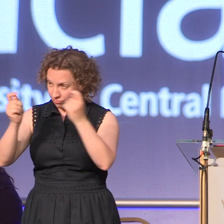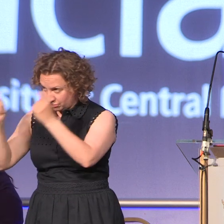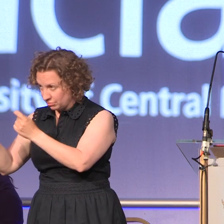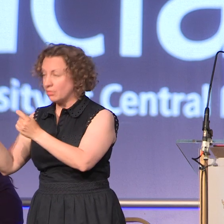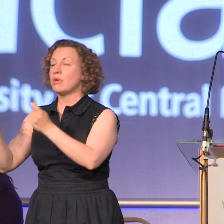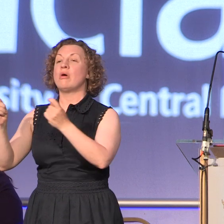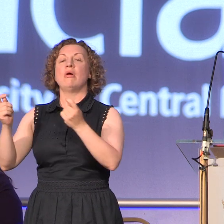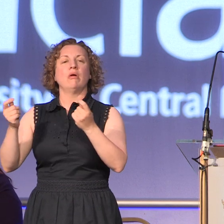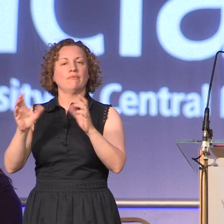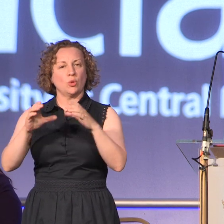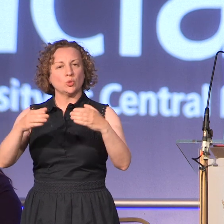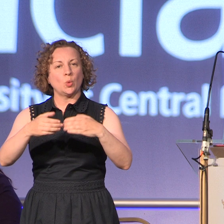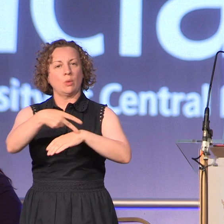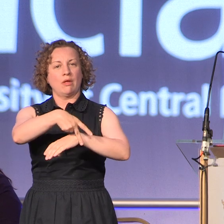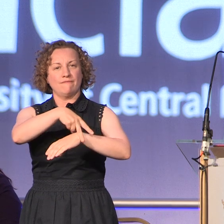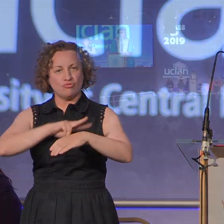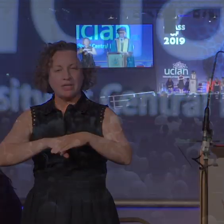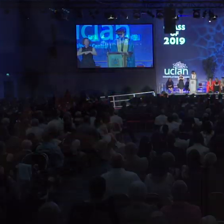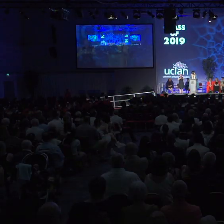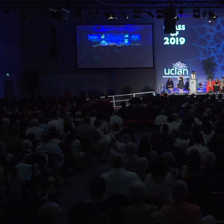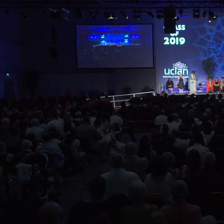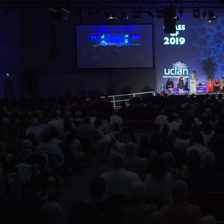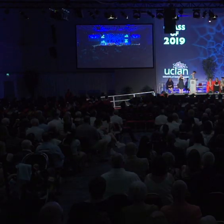of Forensic and Applied Science.